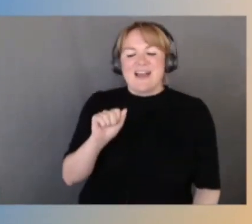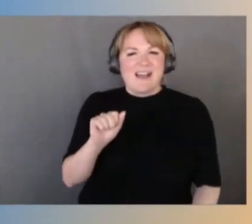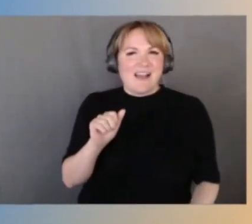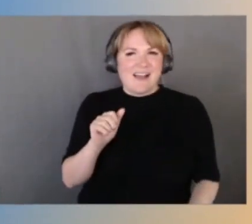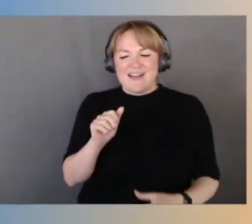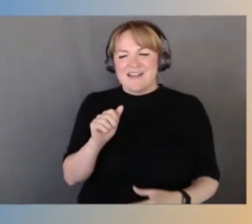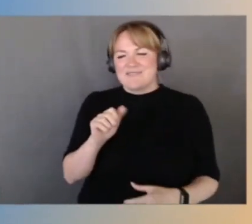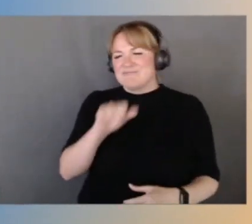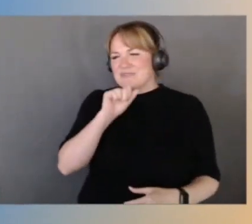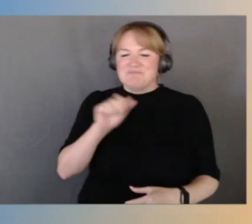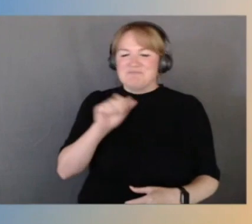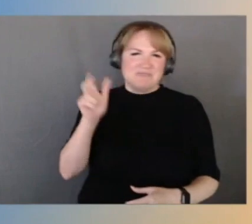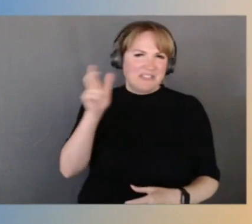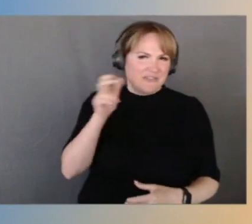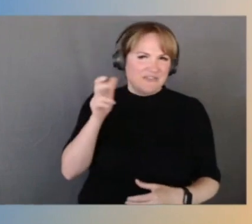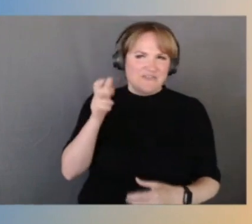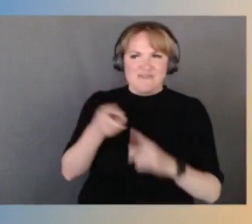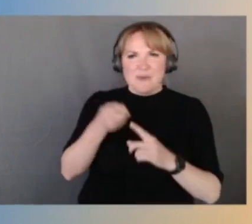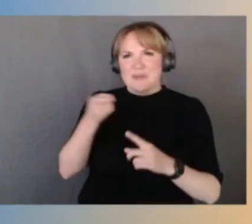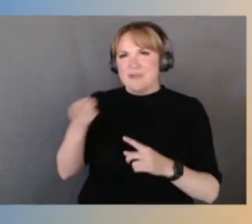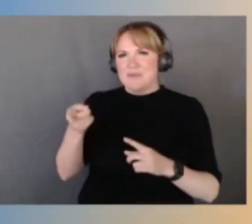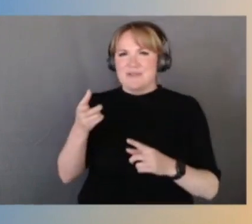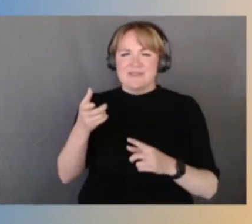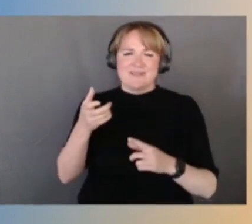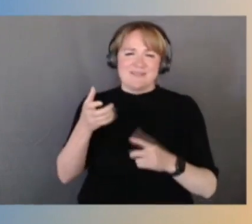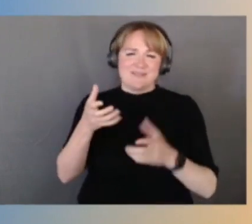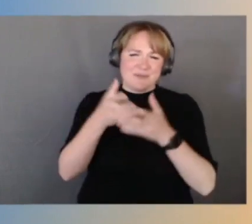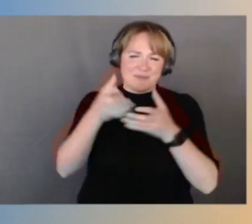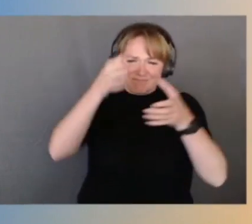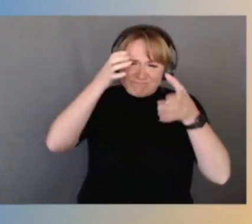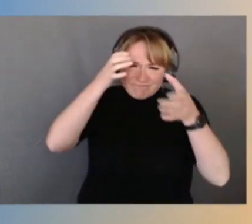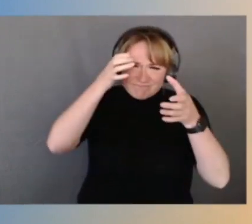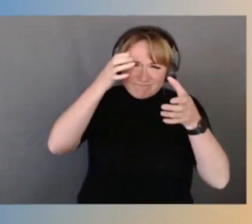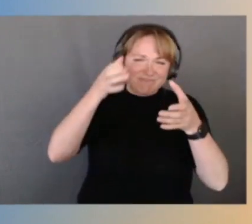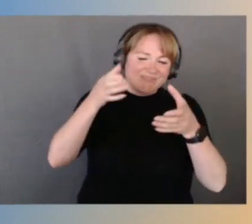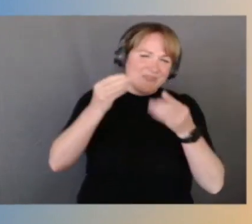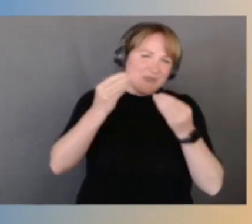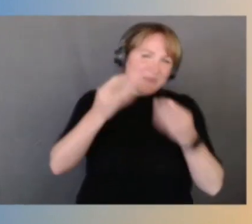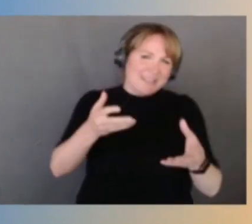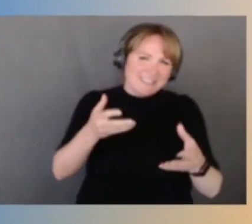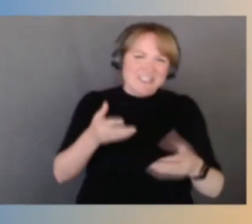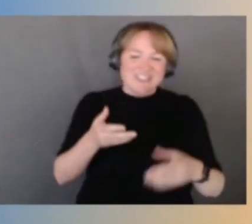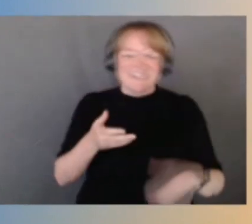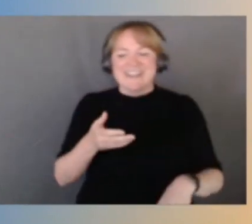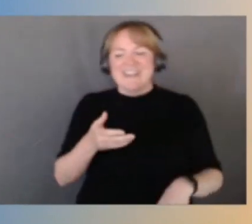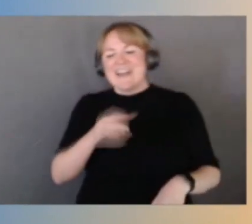of this really interesting geek level information. Love to hear about how we talked about building